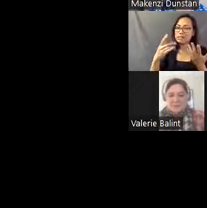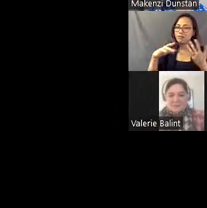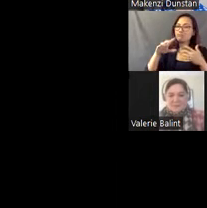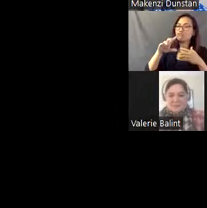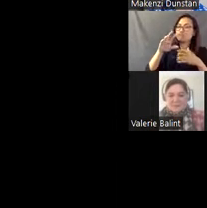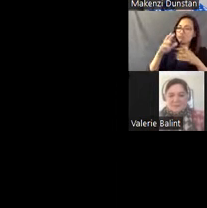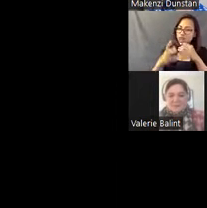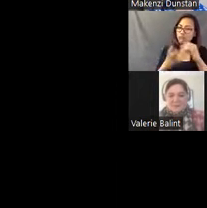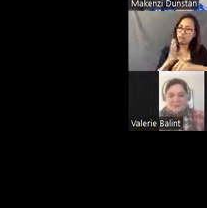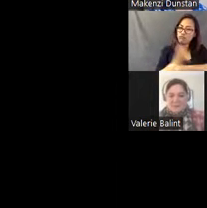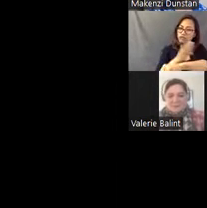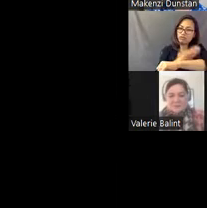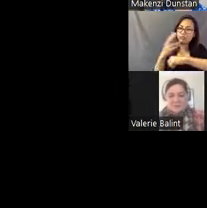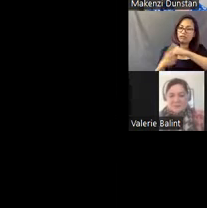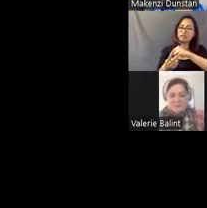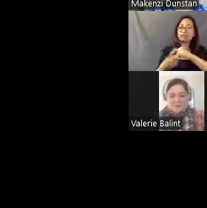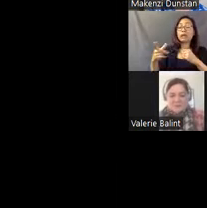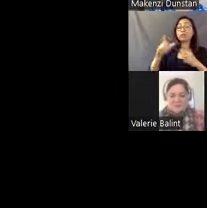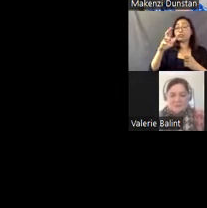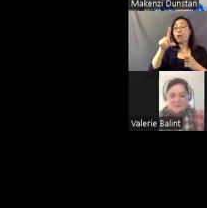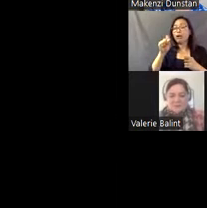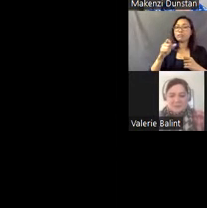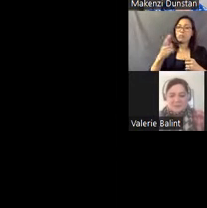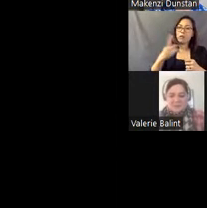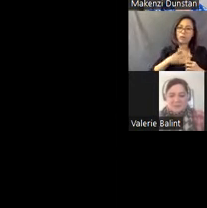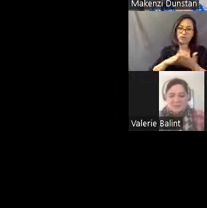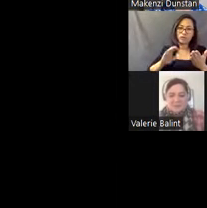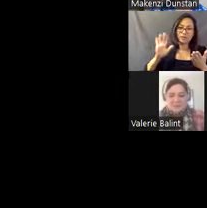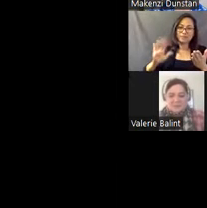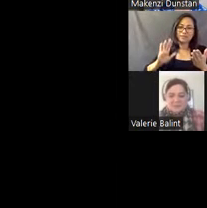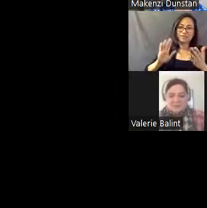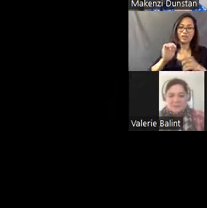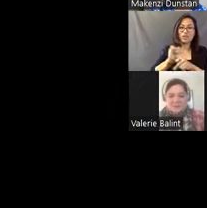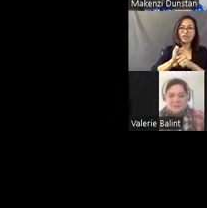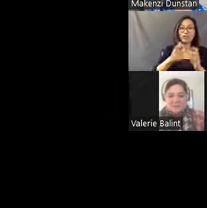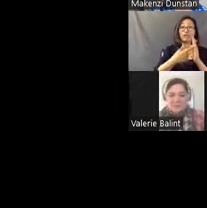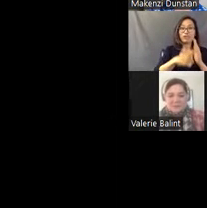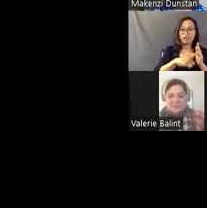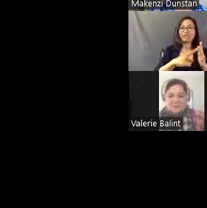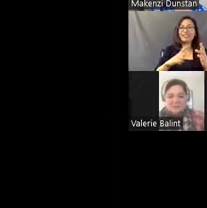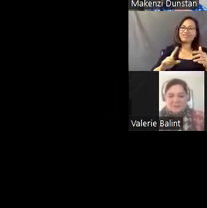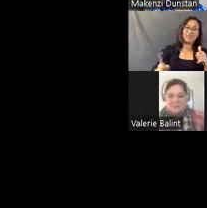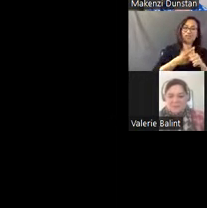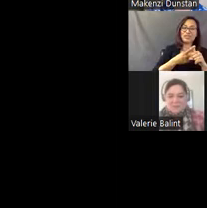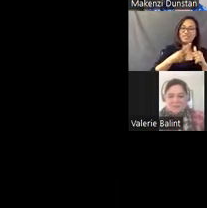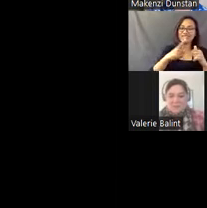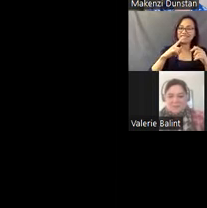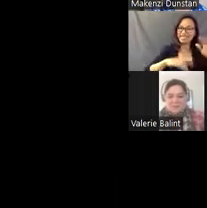because he- Charles- was one of my students, and he worked on the original restoration and we just couldn't get rid of him.